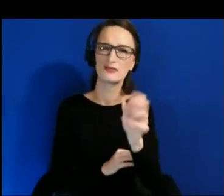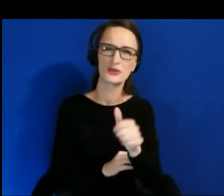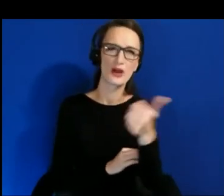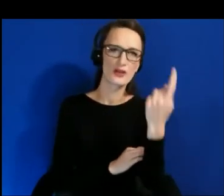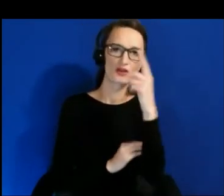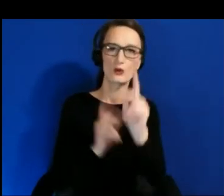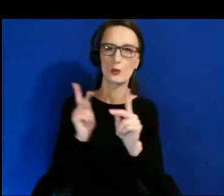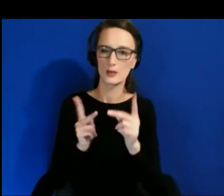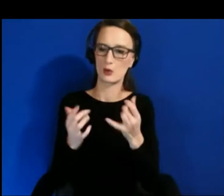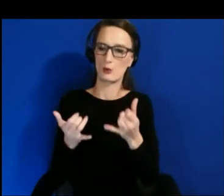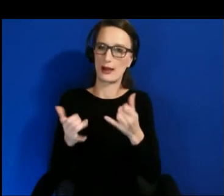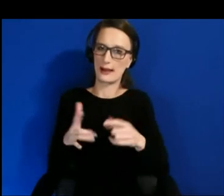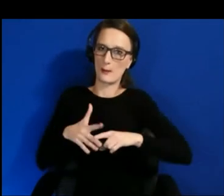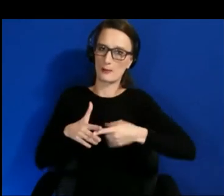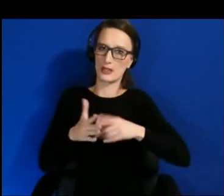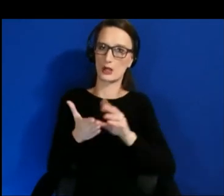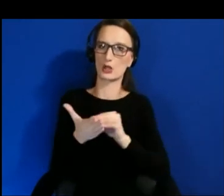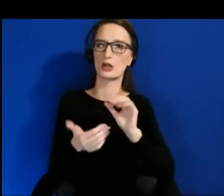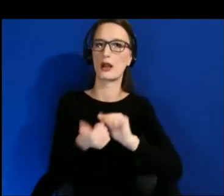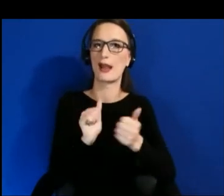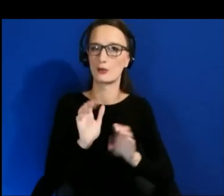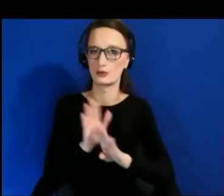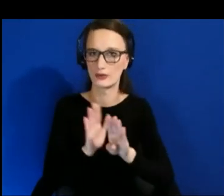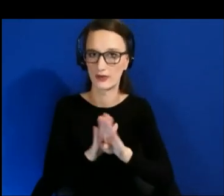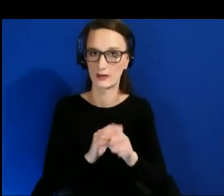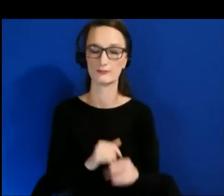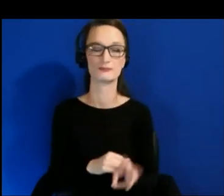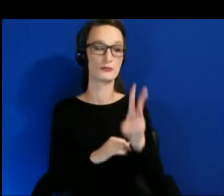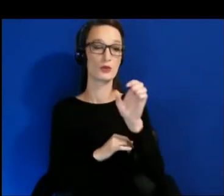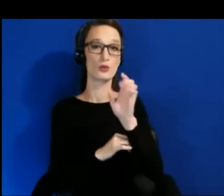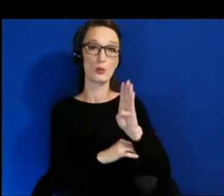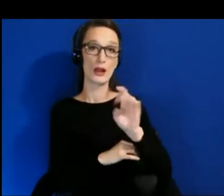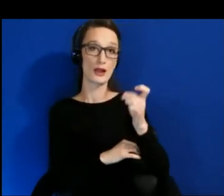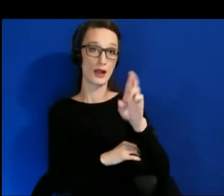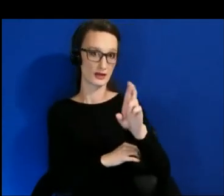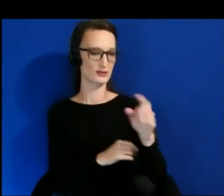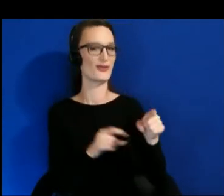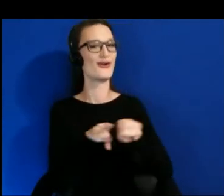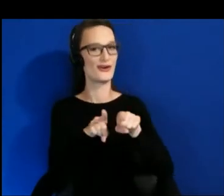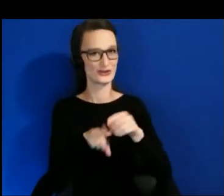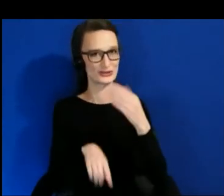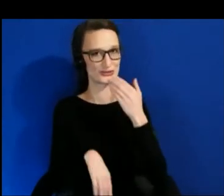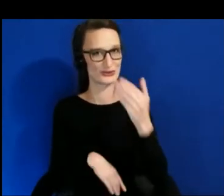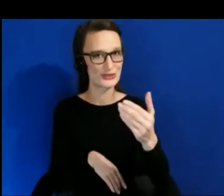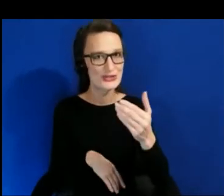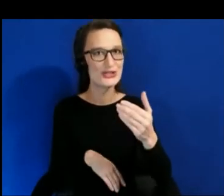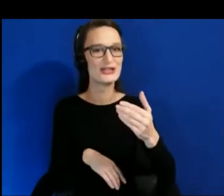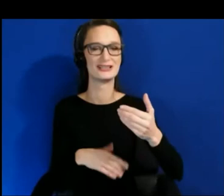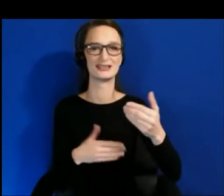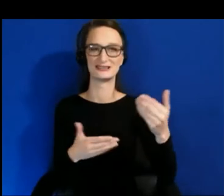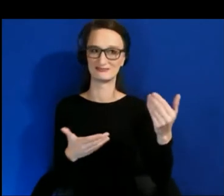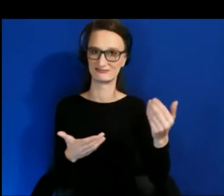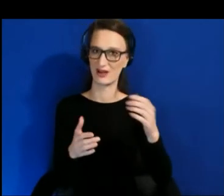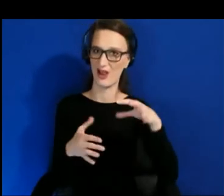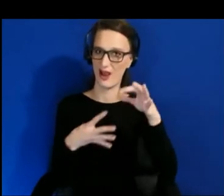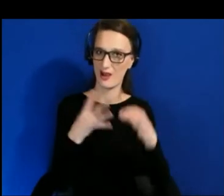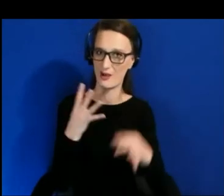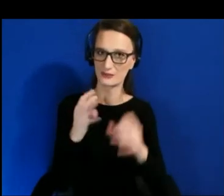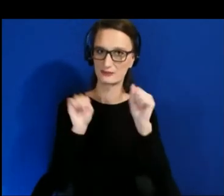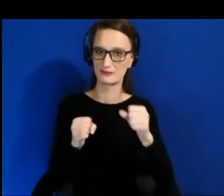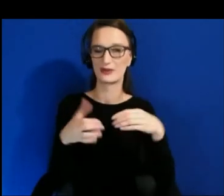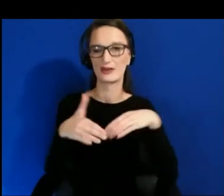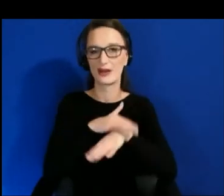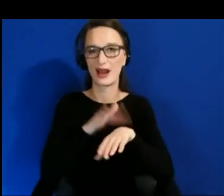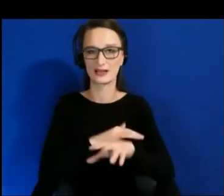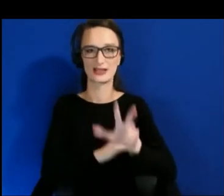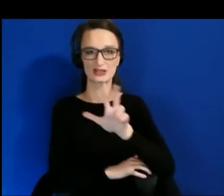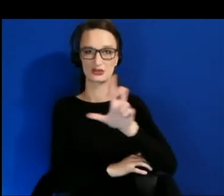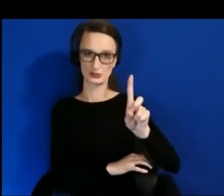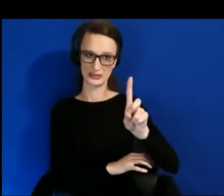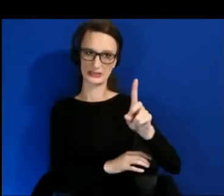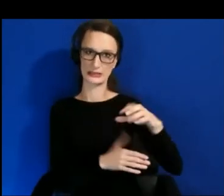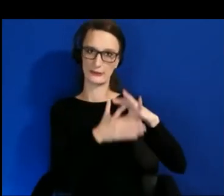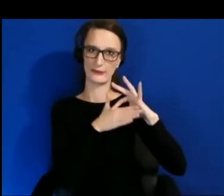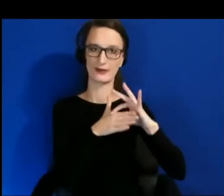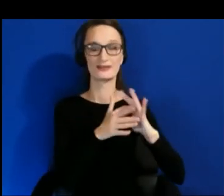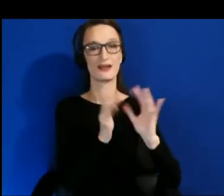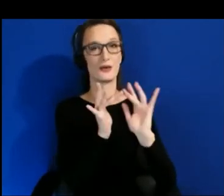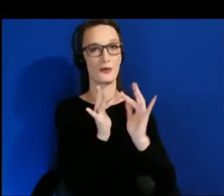I'lll also say web XR is a great new up-and-coming medium where you can access 3D content on the web.